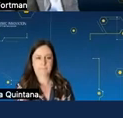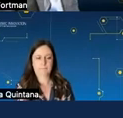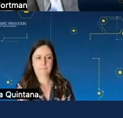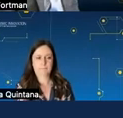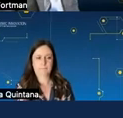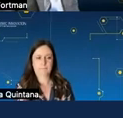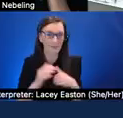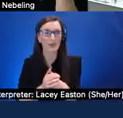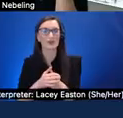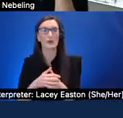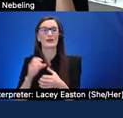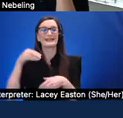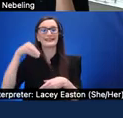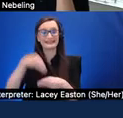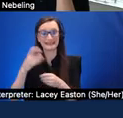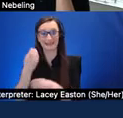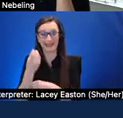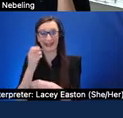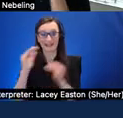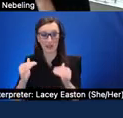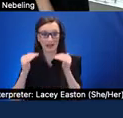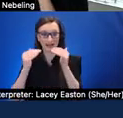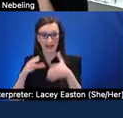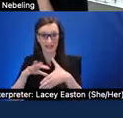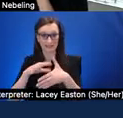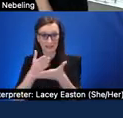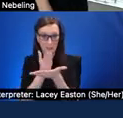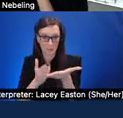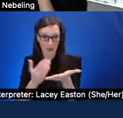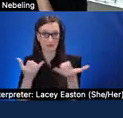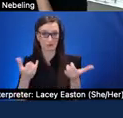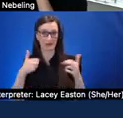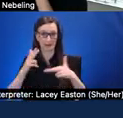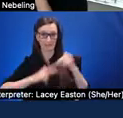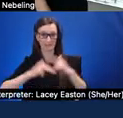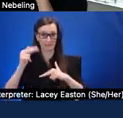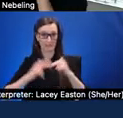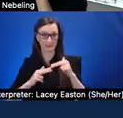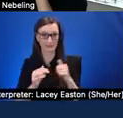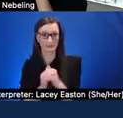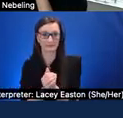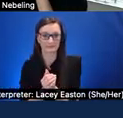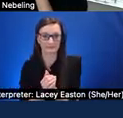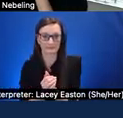enhanced components that we're building we're not completely replacing learning activities with xr